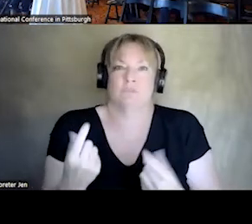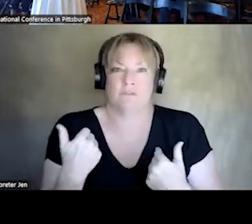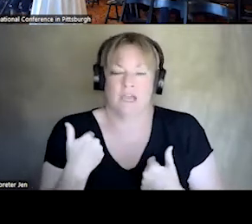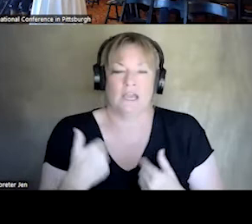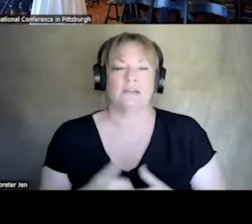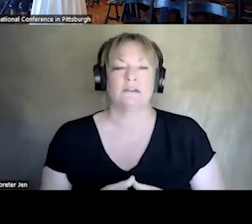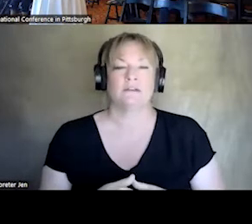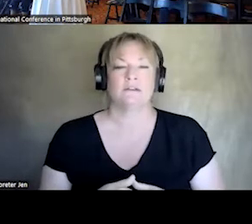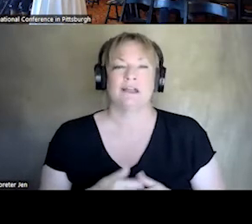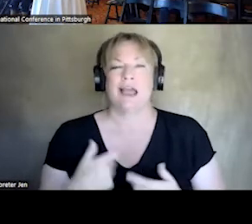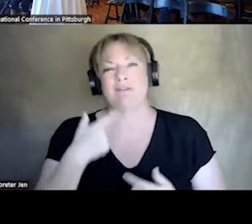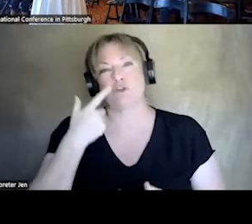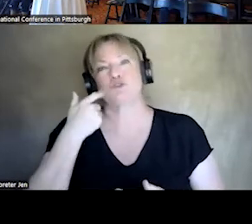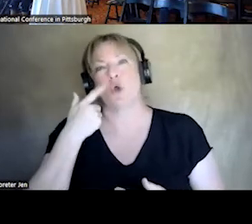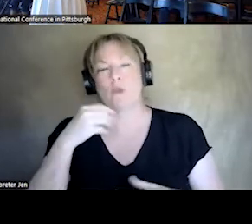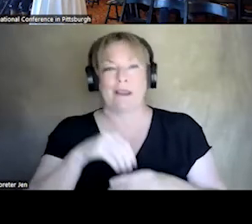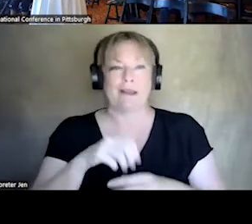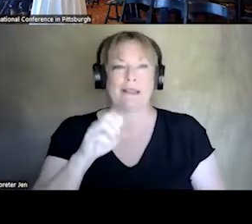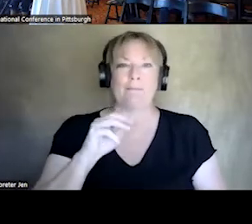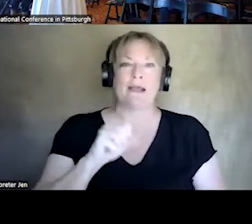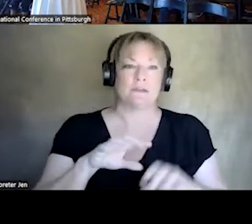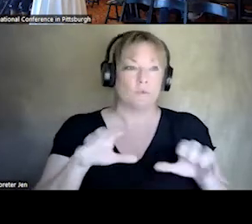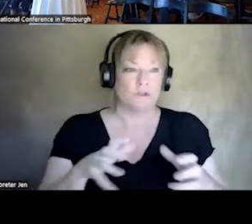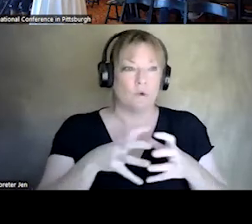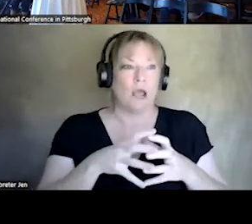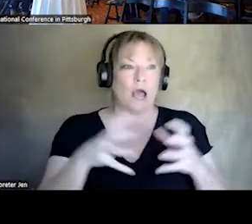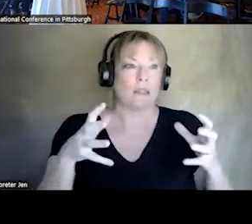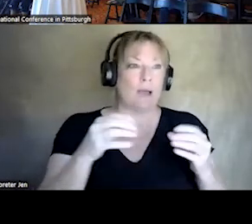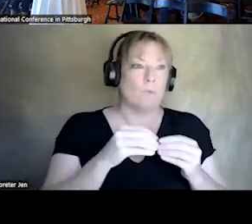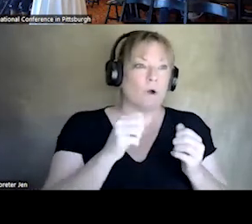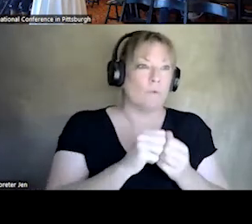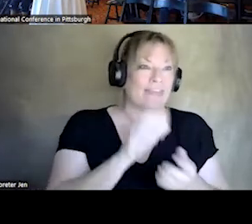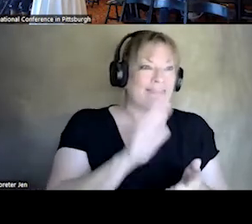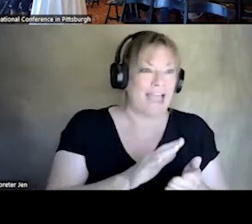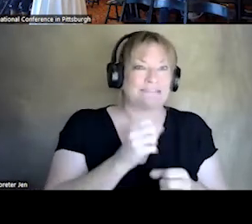THERE IS A RUNNING JOKE THAT IN EMS WE DO A LOT MORE WITH A LITTLE LESS EVERY YEAR IN SOME WAYS.